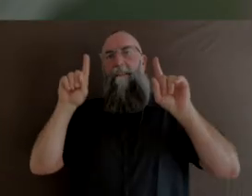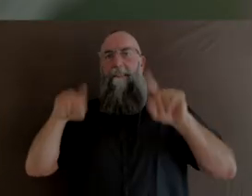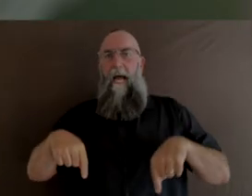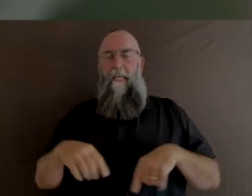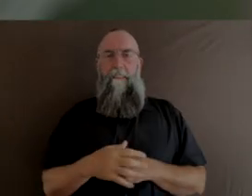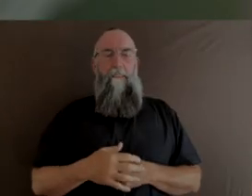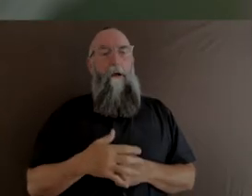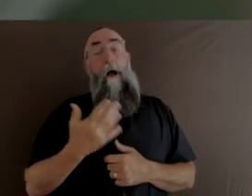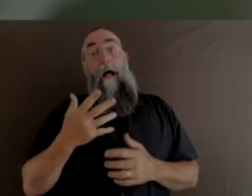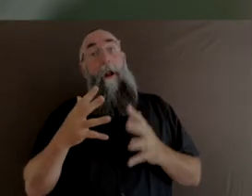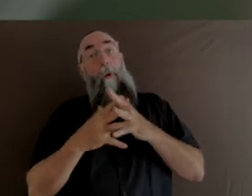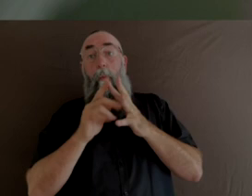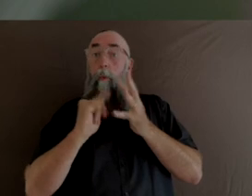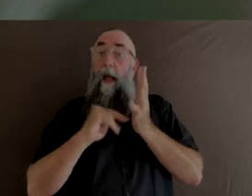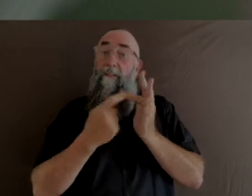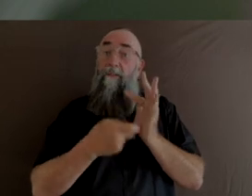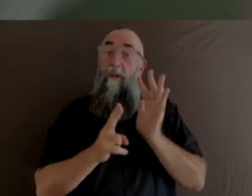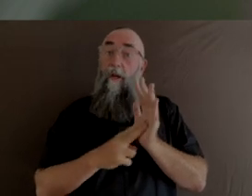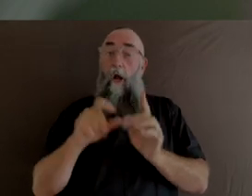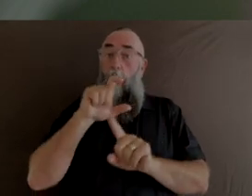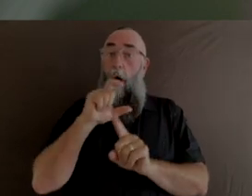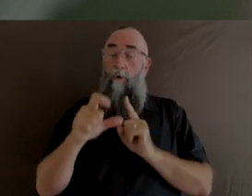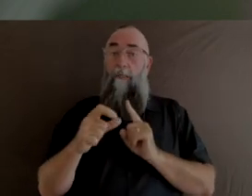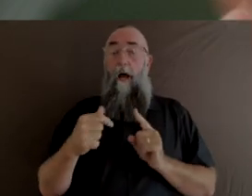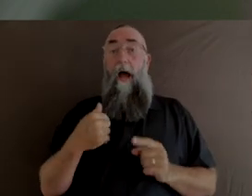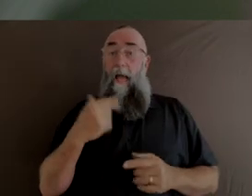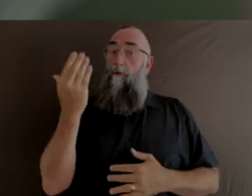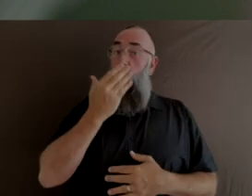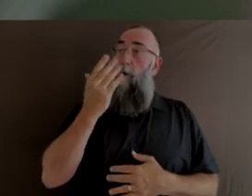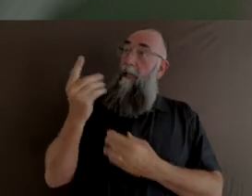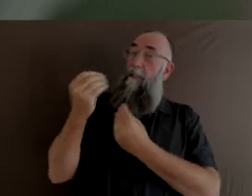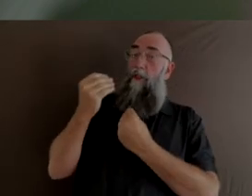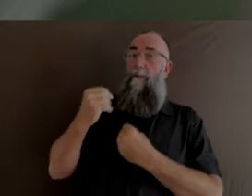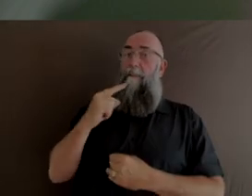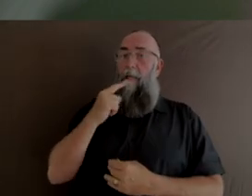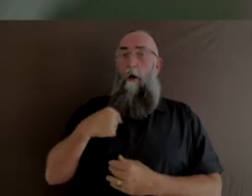I learnt very early at school that I wasn't any good at art because I was told I wasn't any good at art.